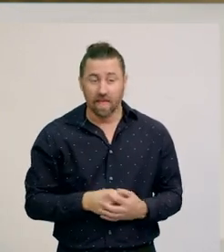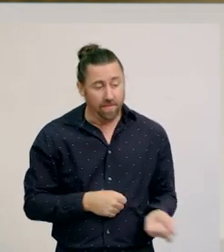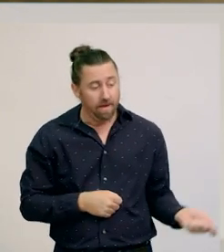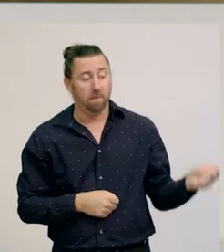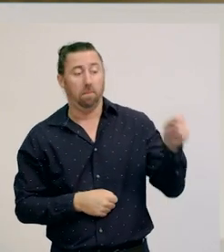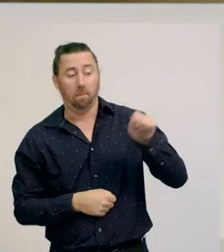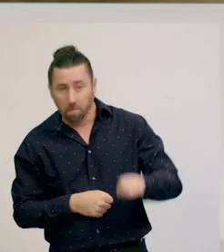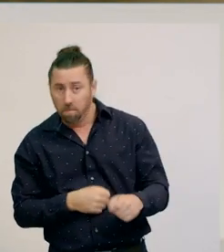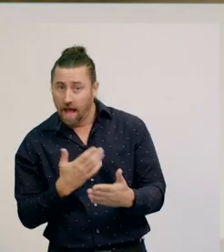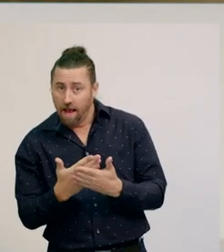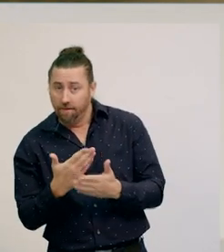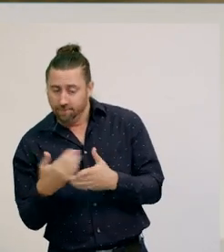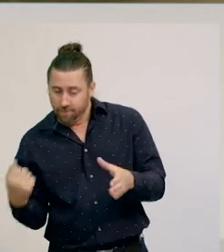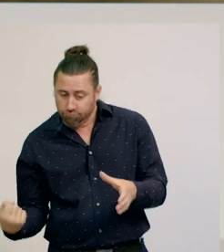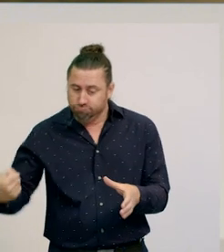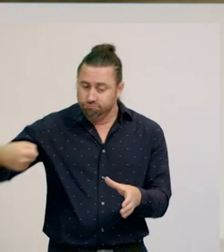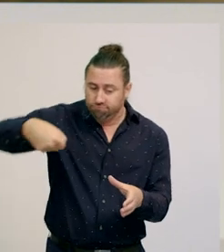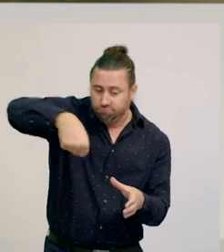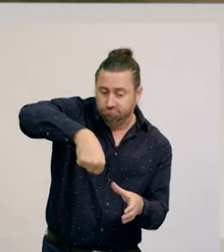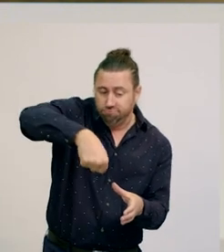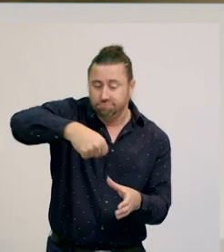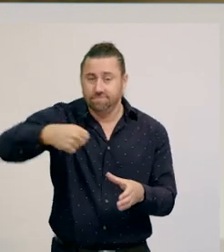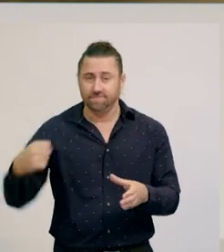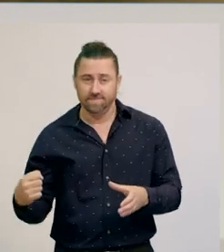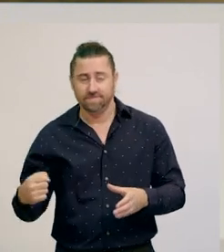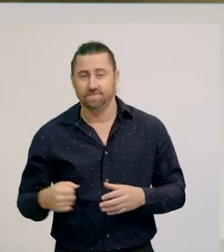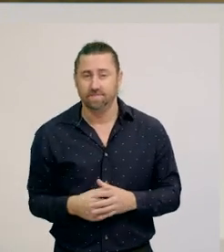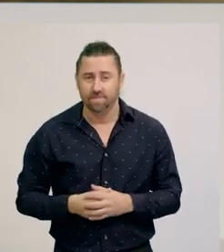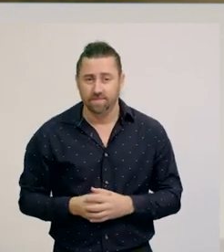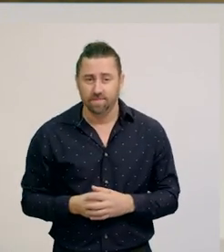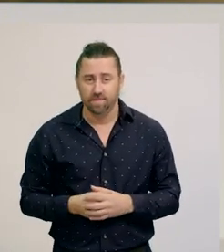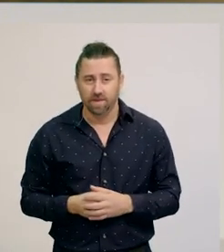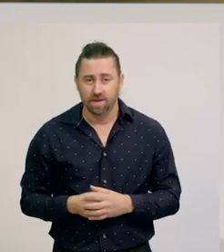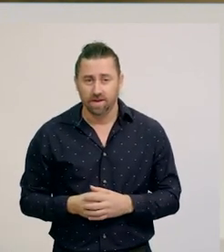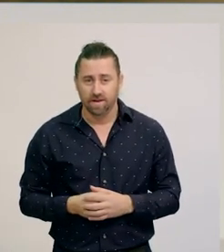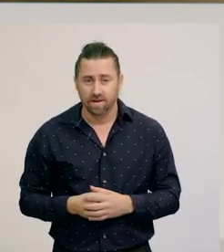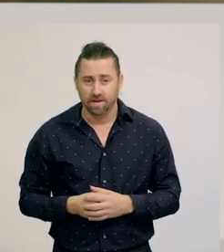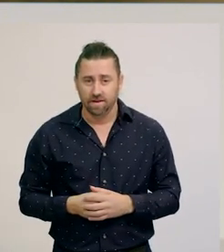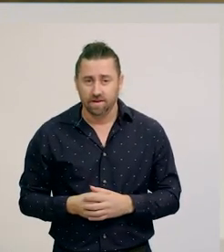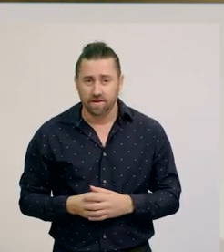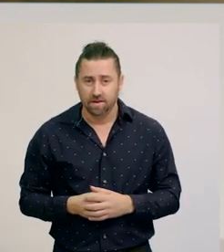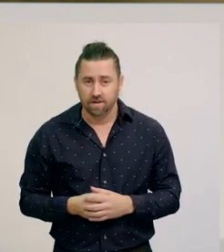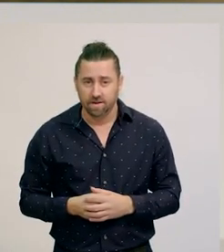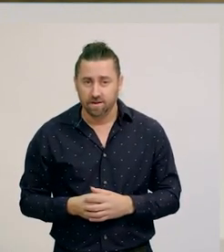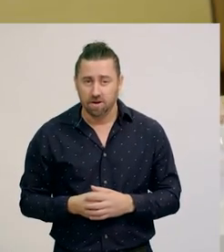and then pour the rest into the other glass.